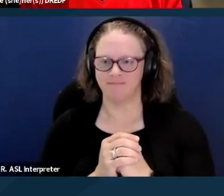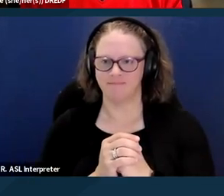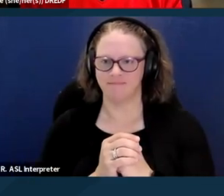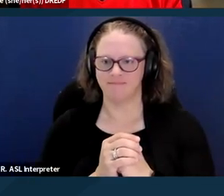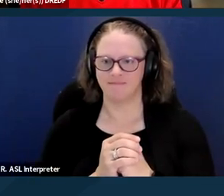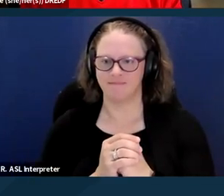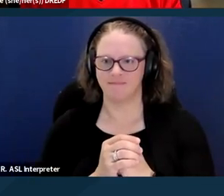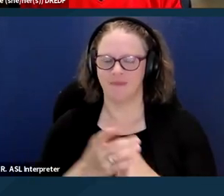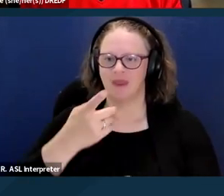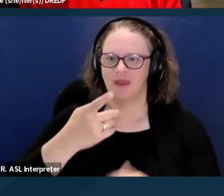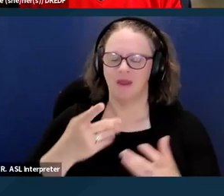We have in our slides some,